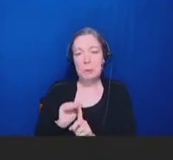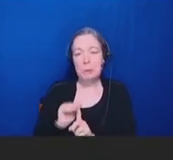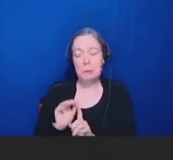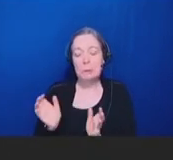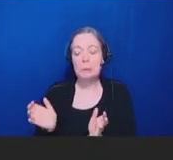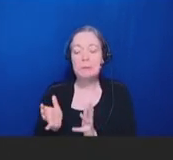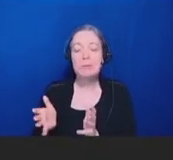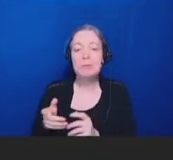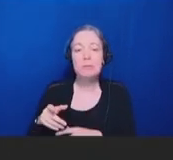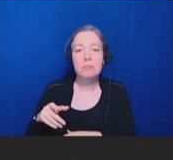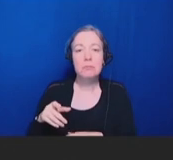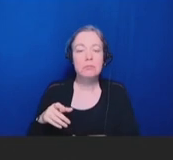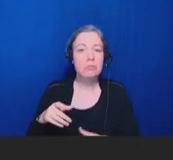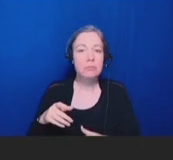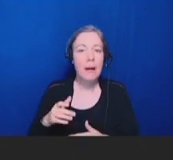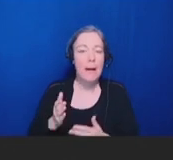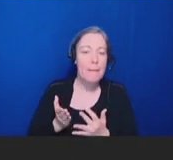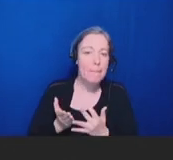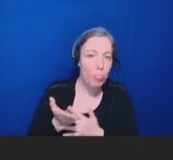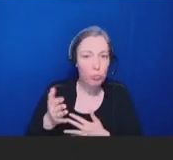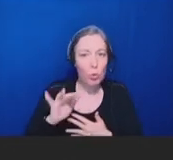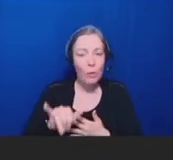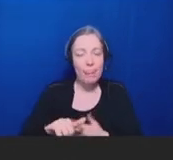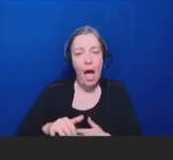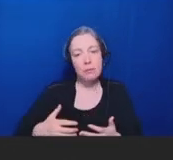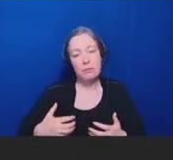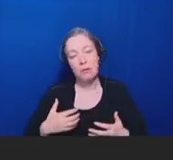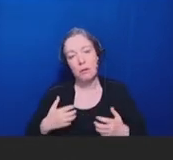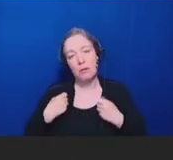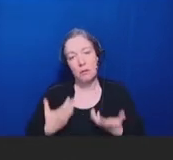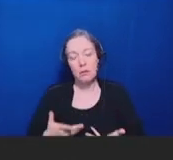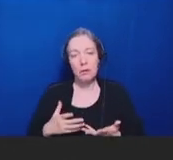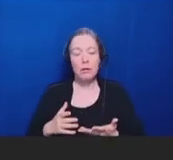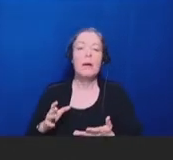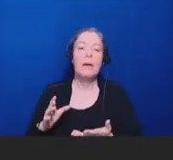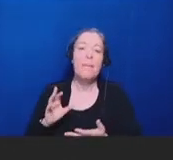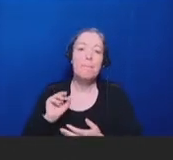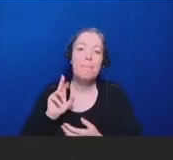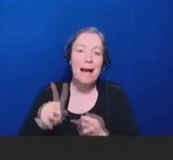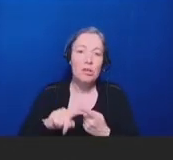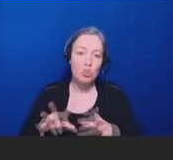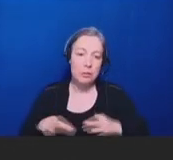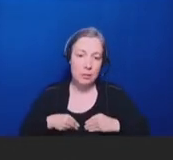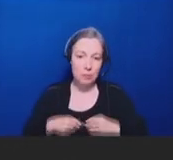vaccine acceptance. All right. So, you still are asking yourself, "Okay, what can we do